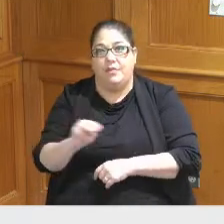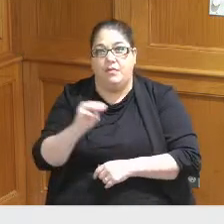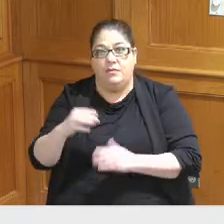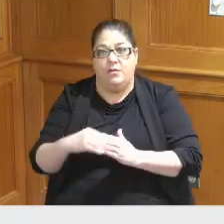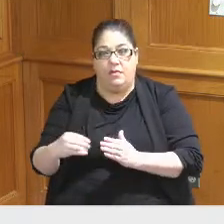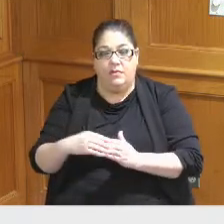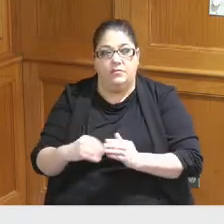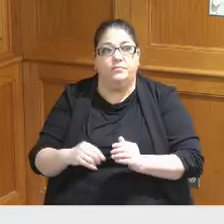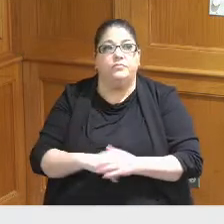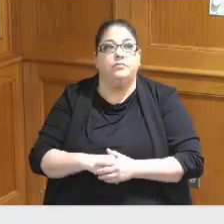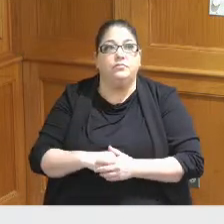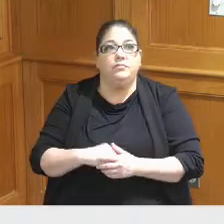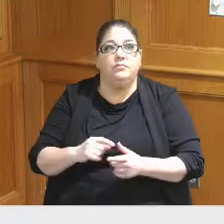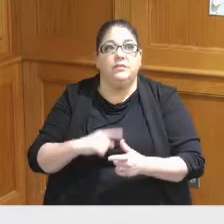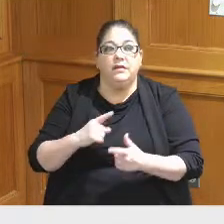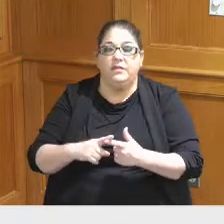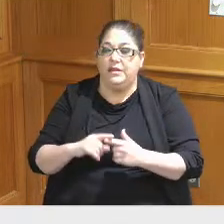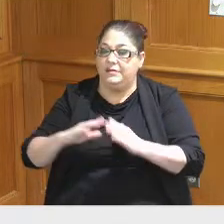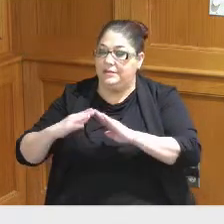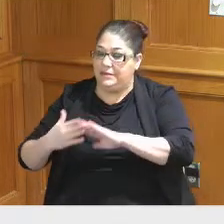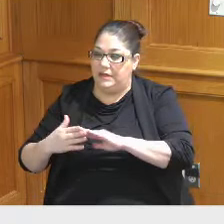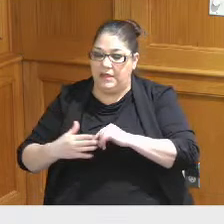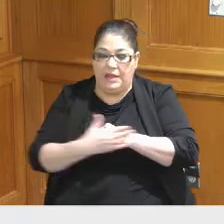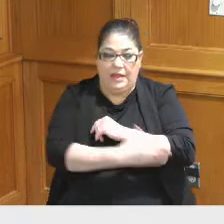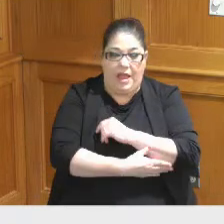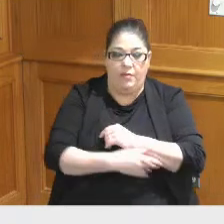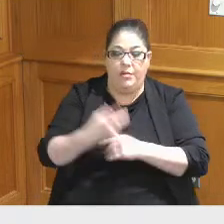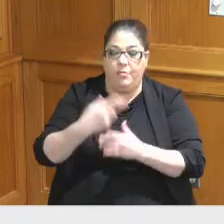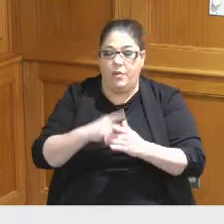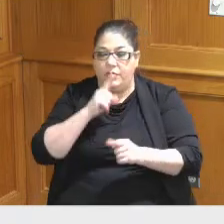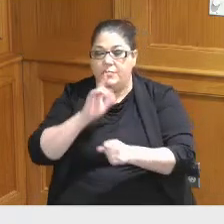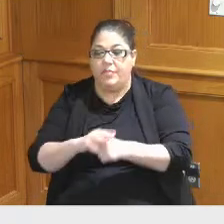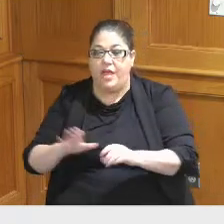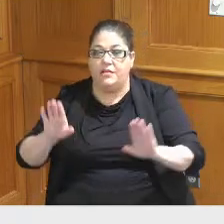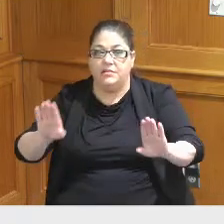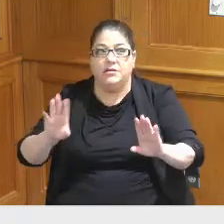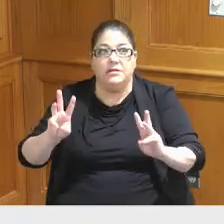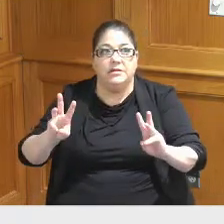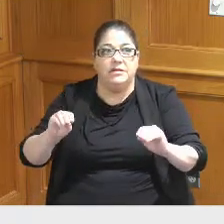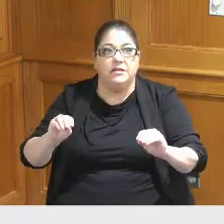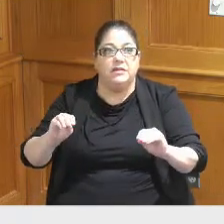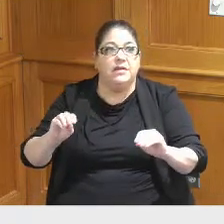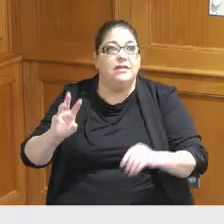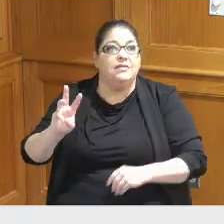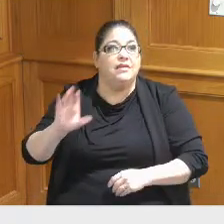and then both to the city and the county a pledge of 650 that's actually a thousand 650,000.